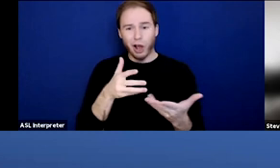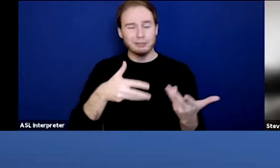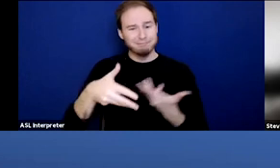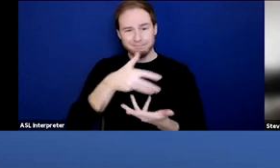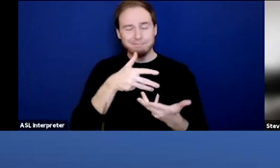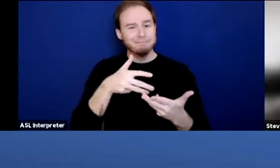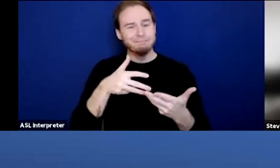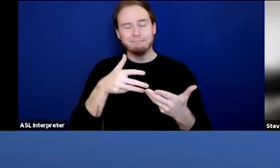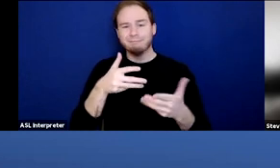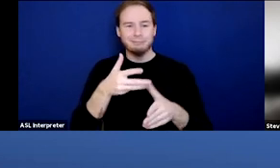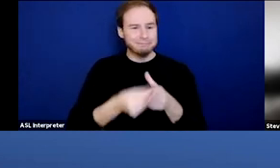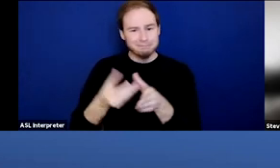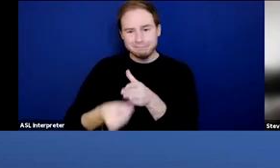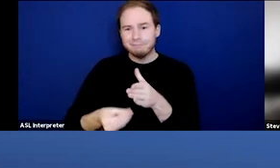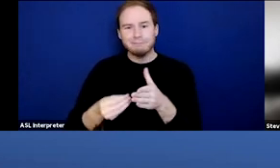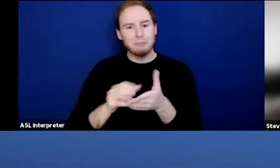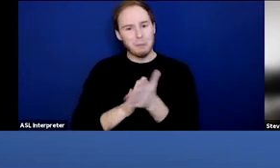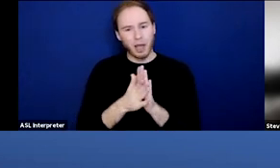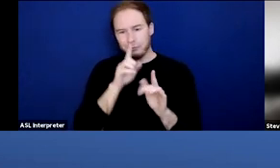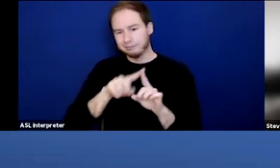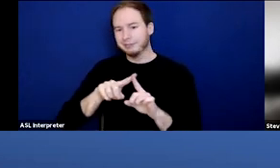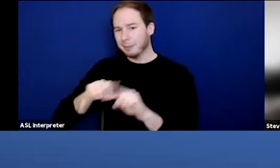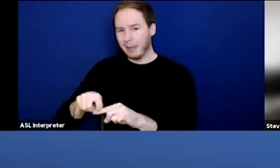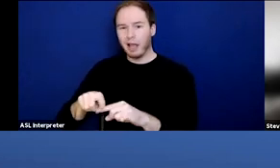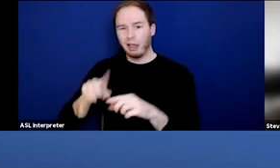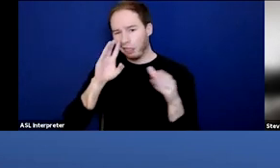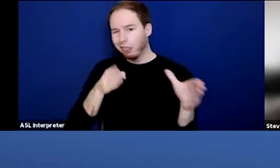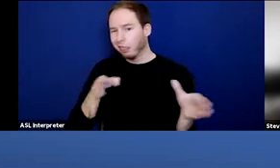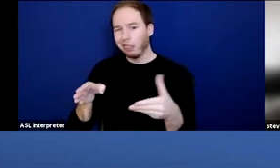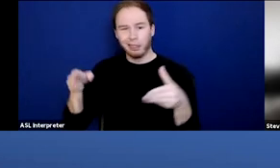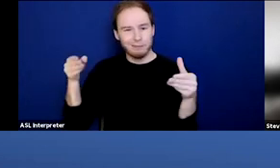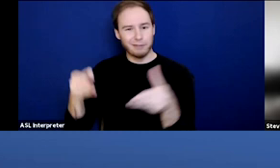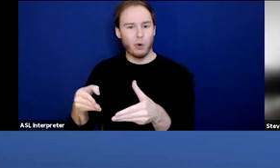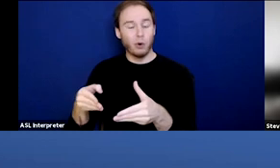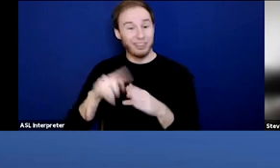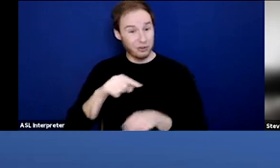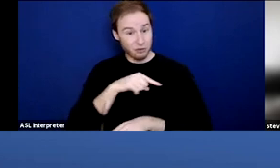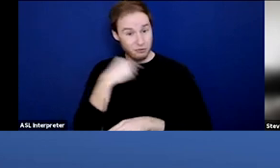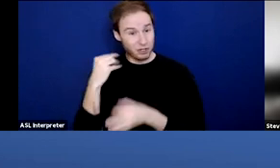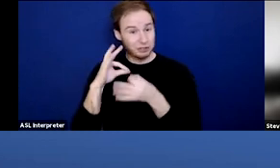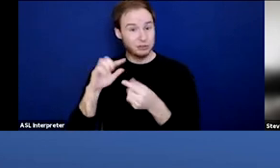and often can lead to dependence. And in addition, the risk factors associated with drug misuse